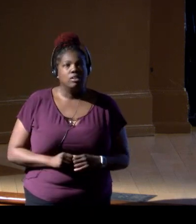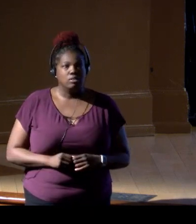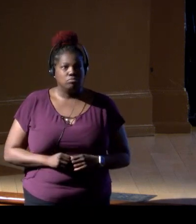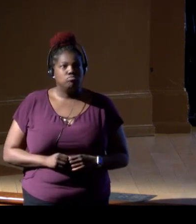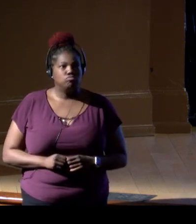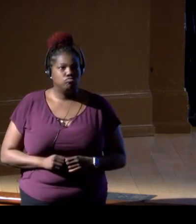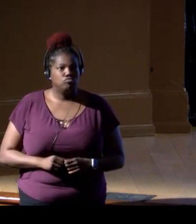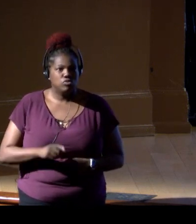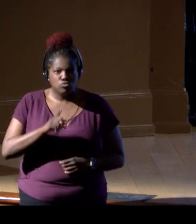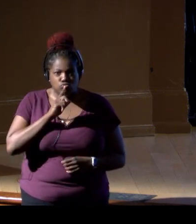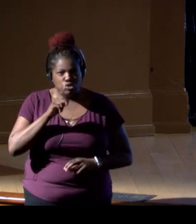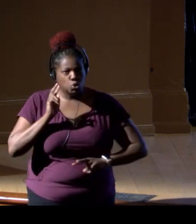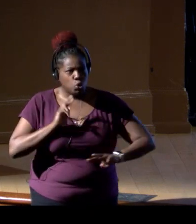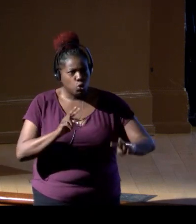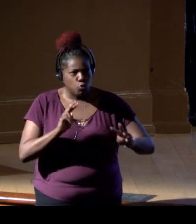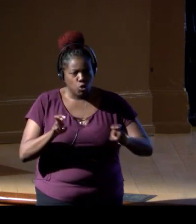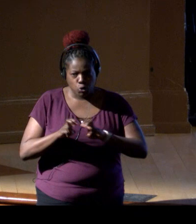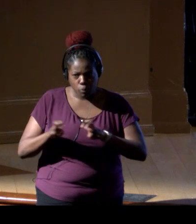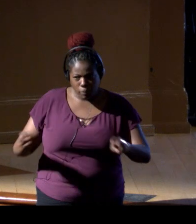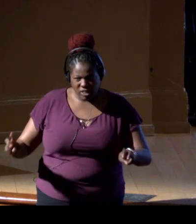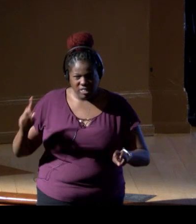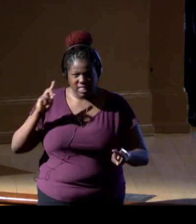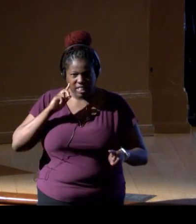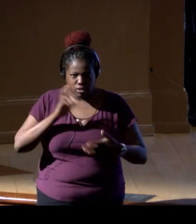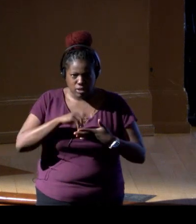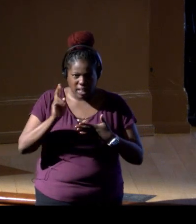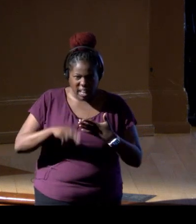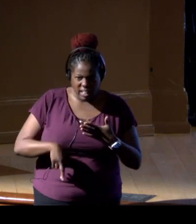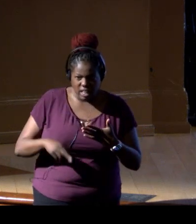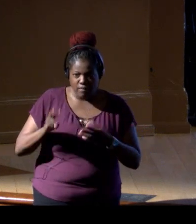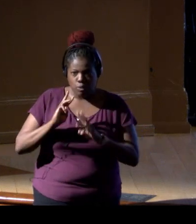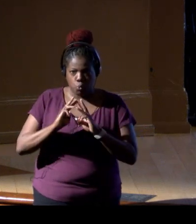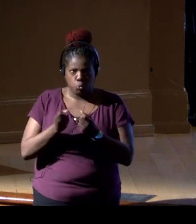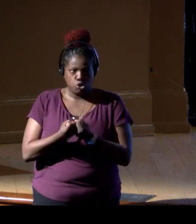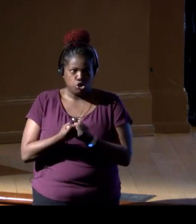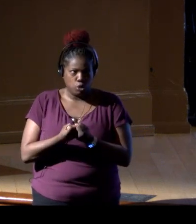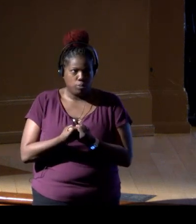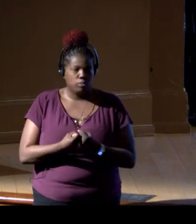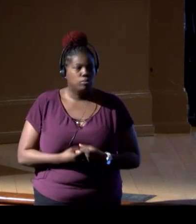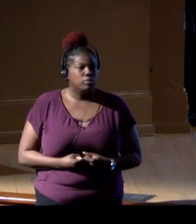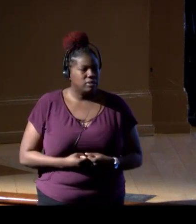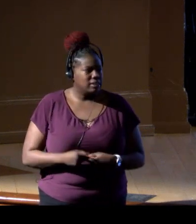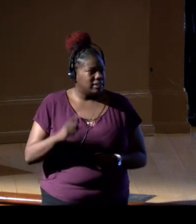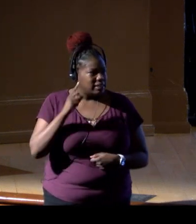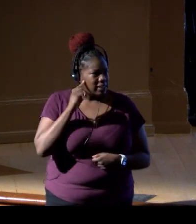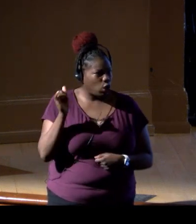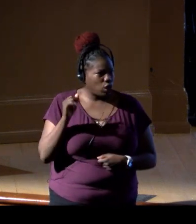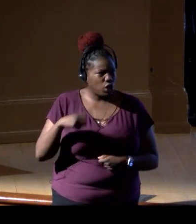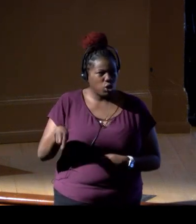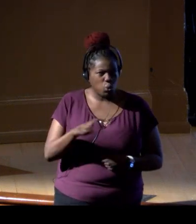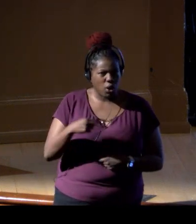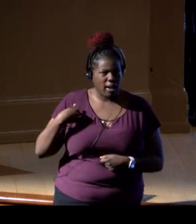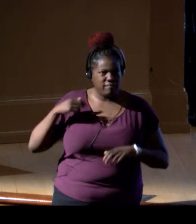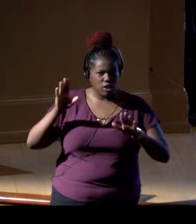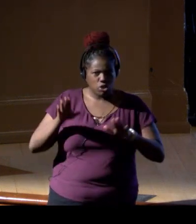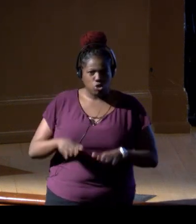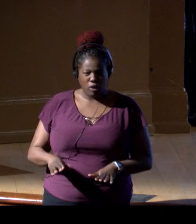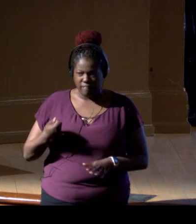Really looking forward to the panel and to hearing the outcome of the workshop. It sounds like you've had a fantastic past couple days